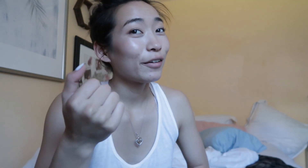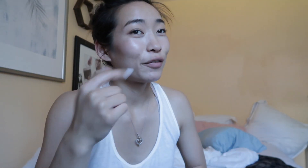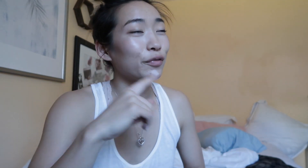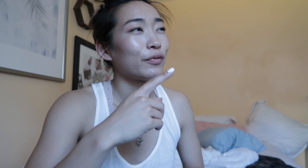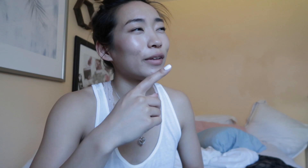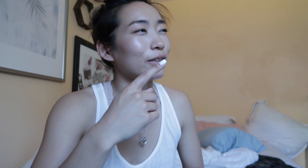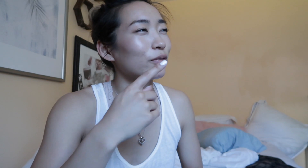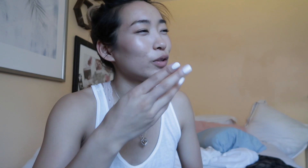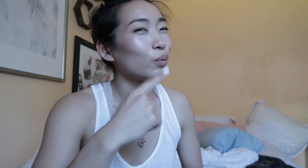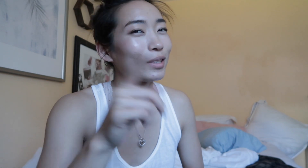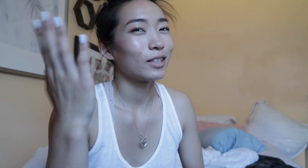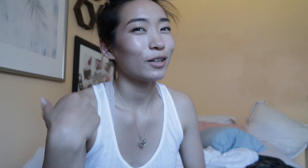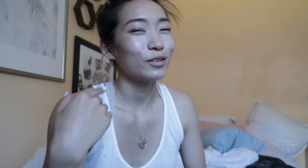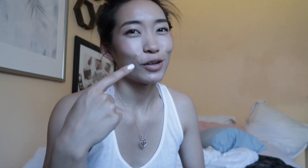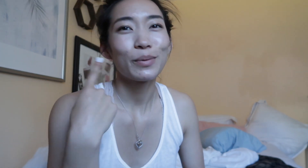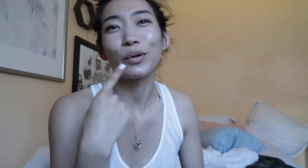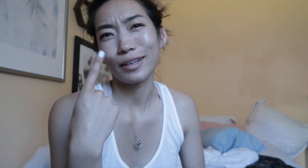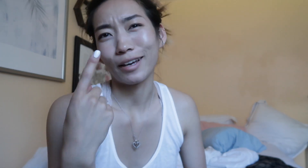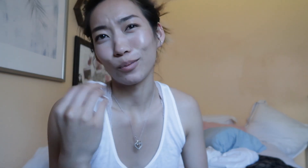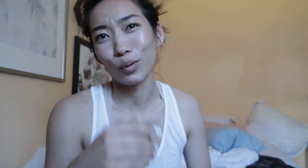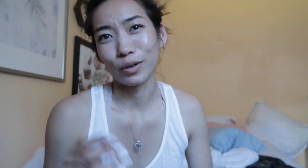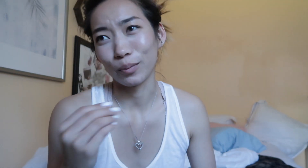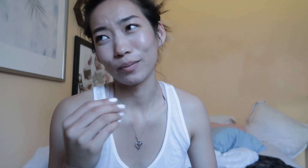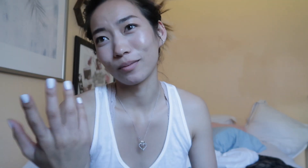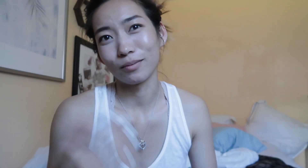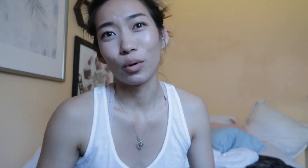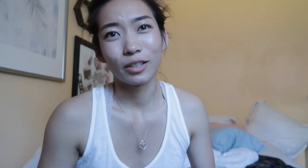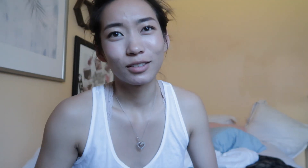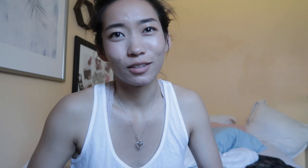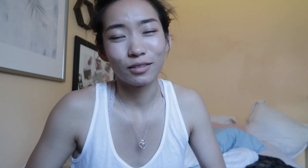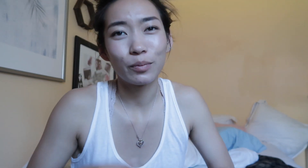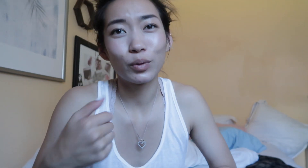like a few weeks ago so I've been breaking out more and more